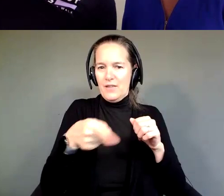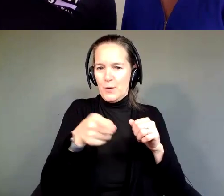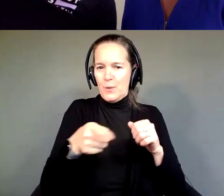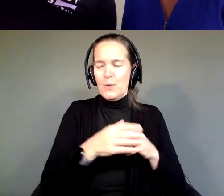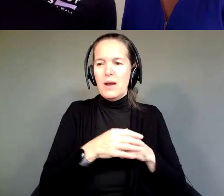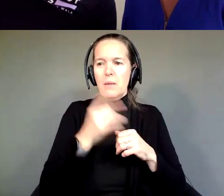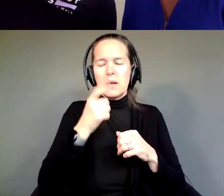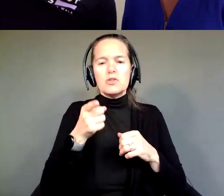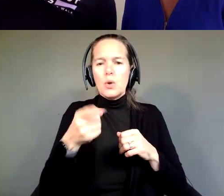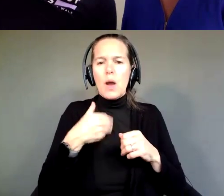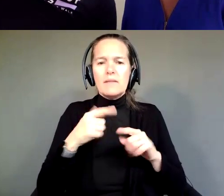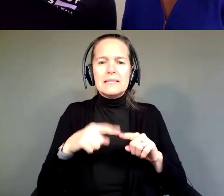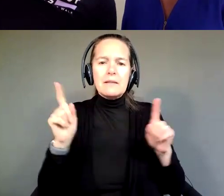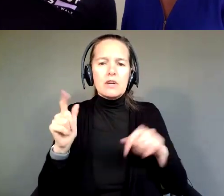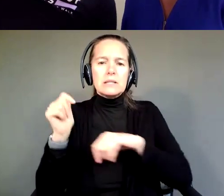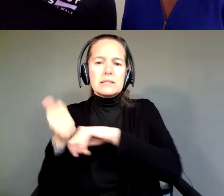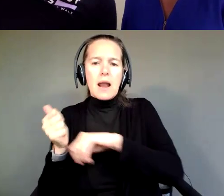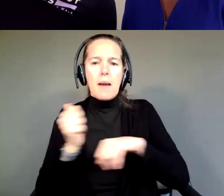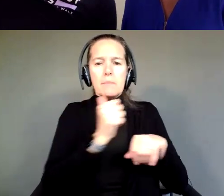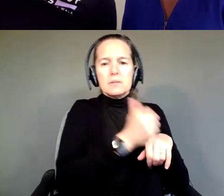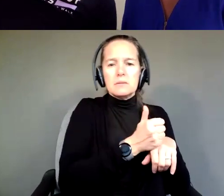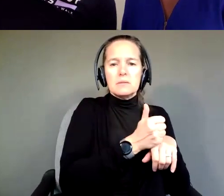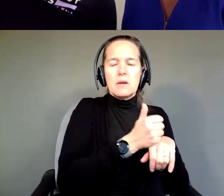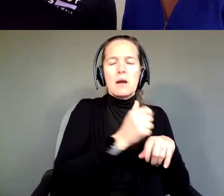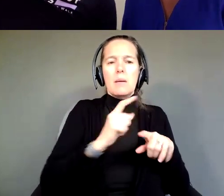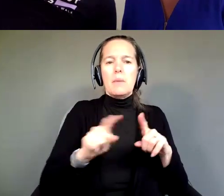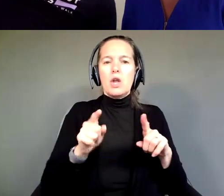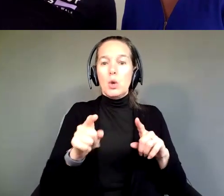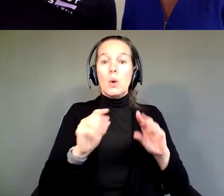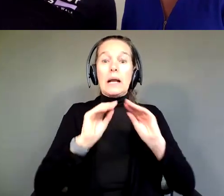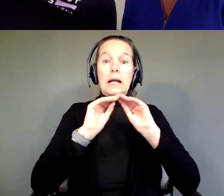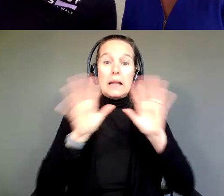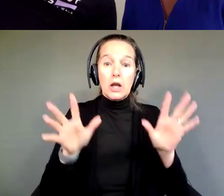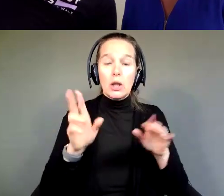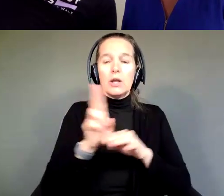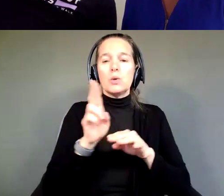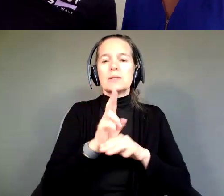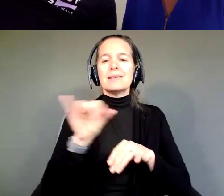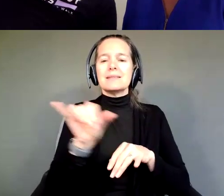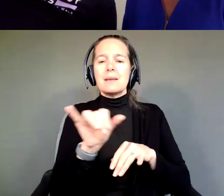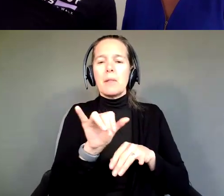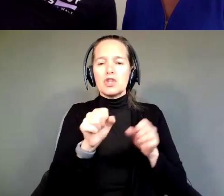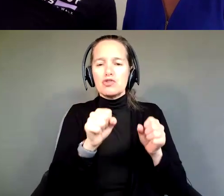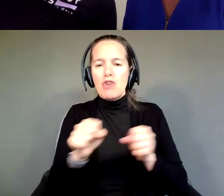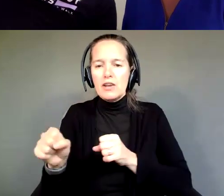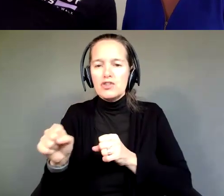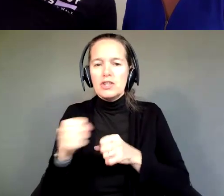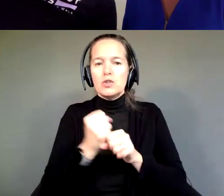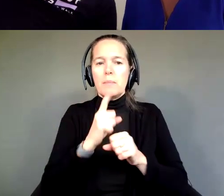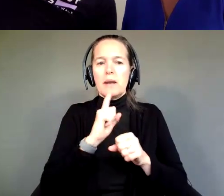formal setups, you are clearly using similar strategies to make sure that Michael and Shawn,